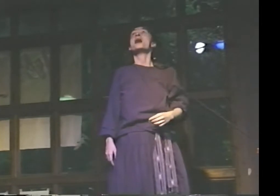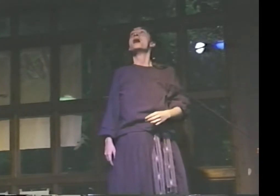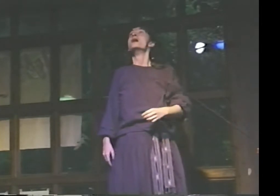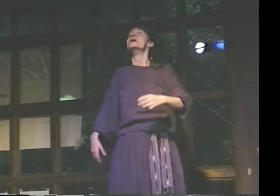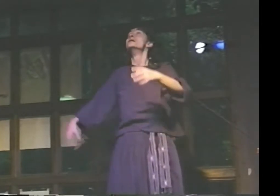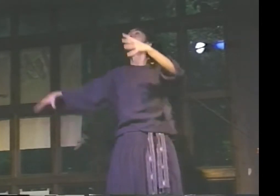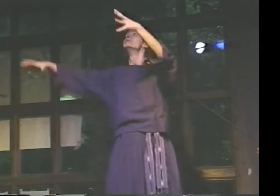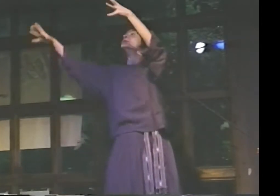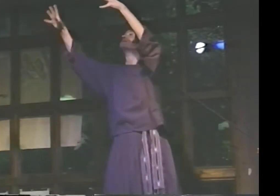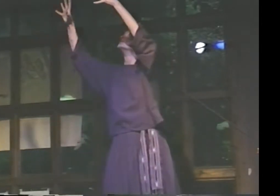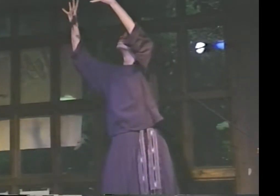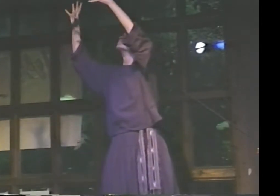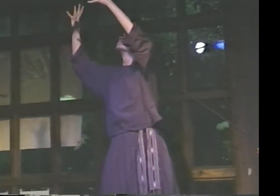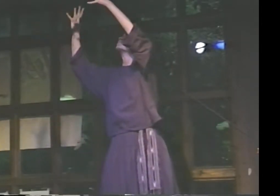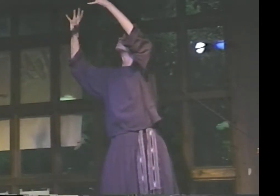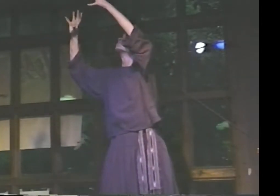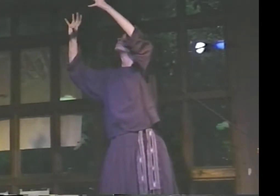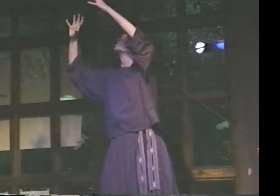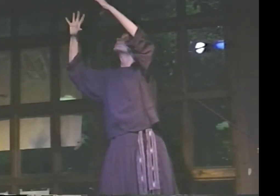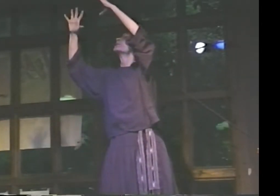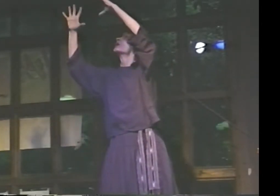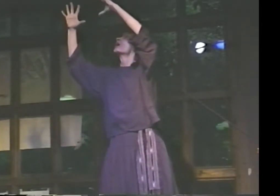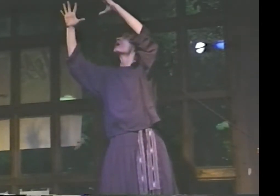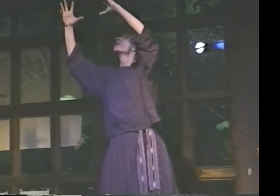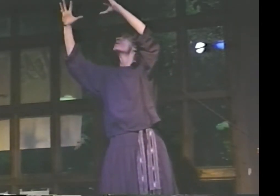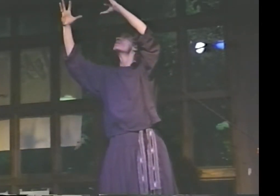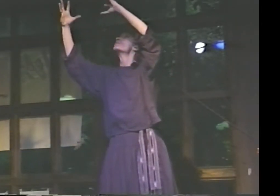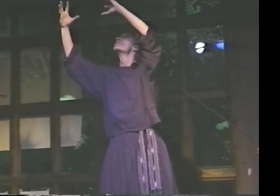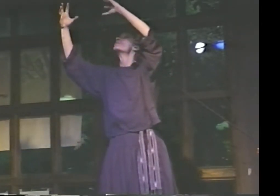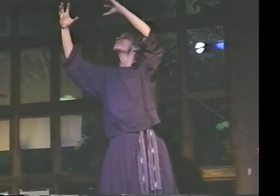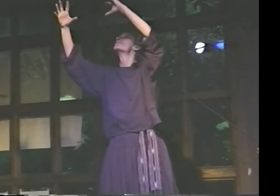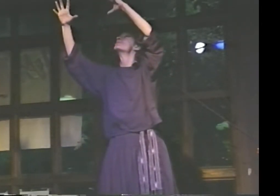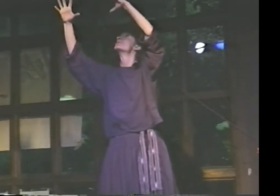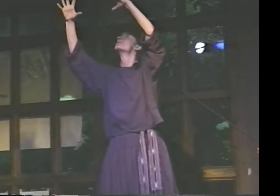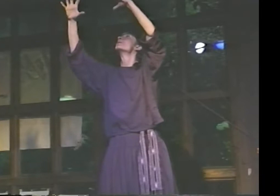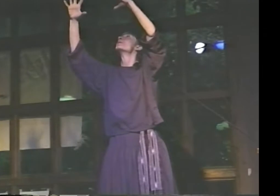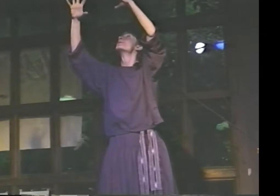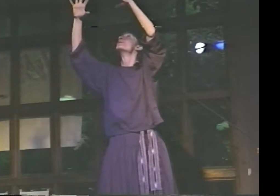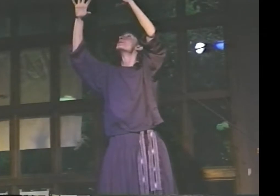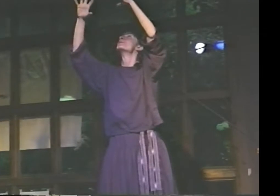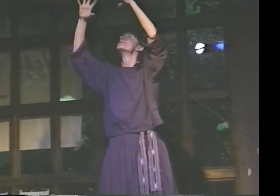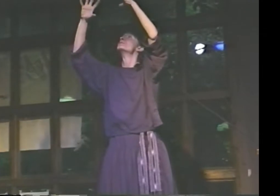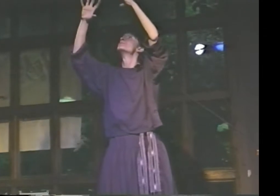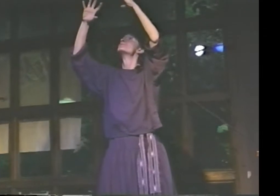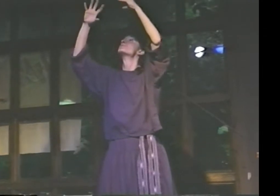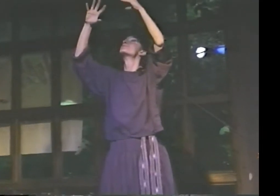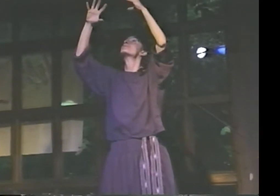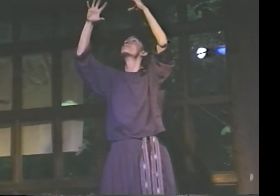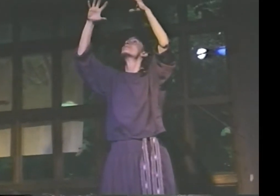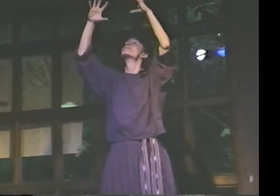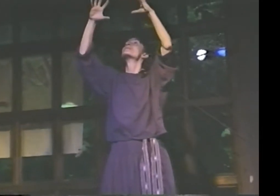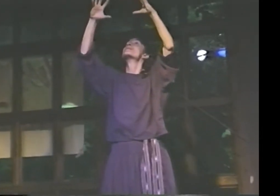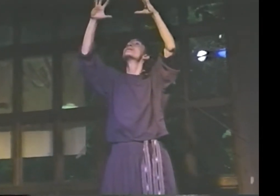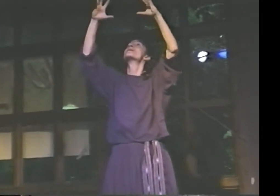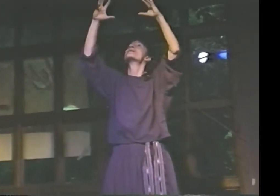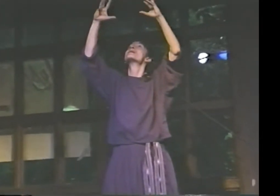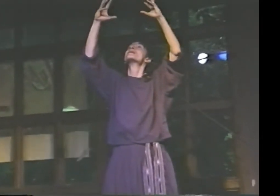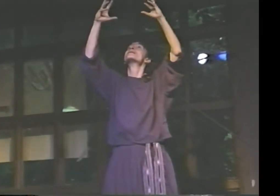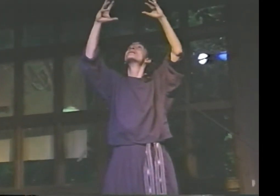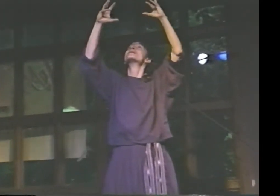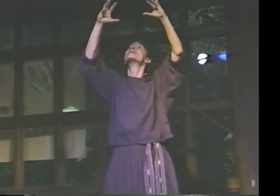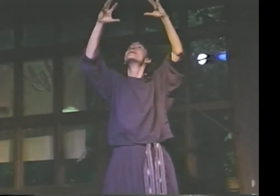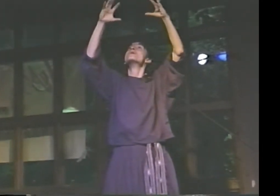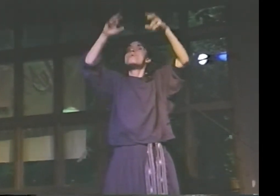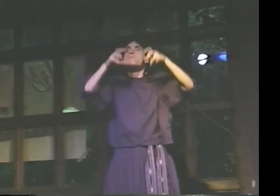THE WIND, WHICH BLOWS PUFFY WHITE FACES ACROSS THE SKY.